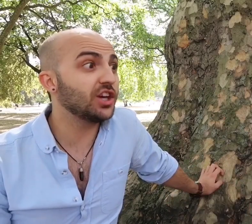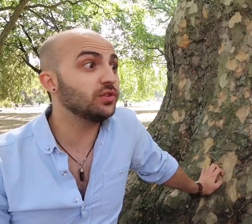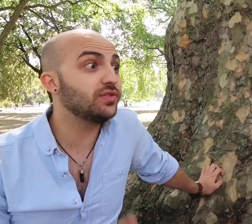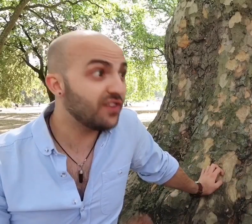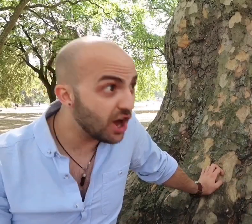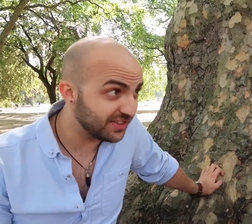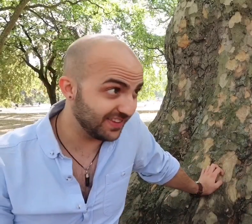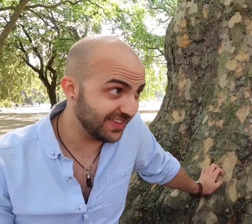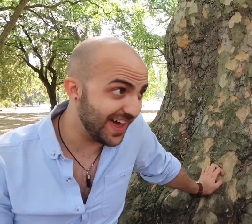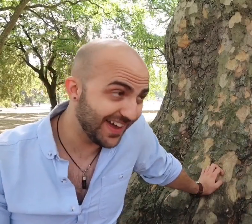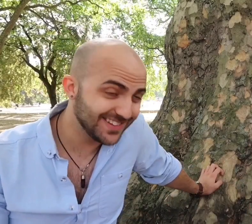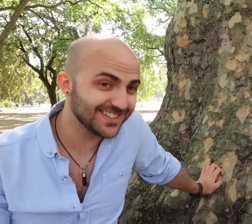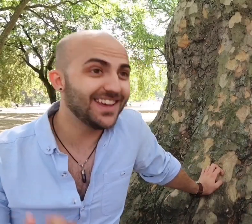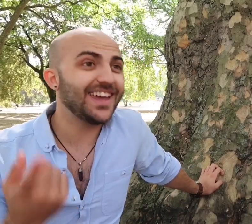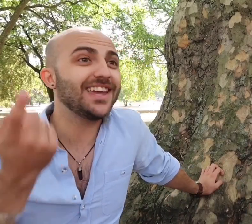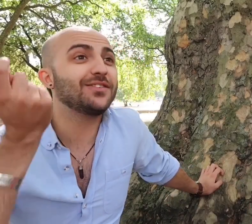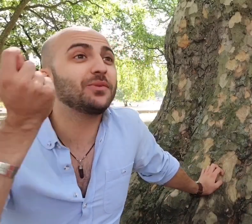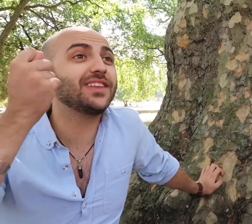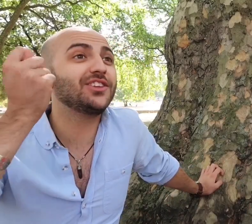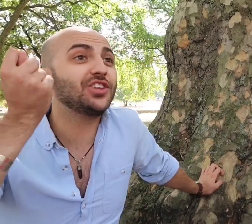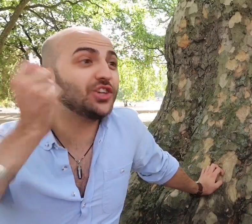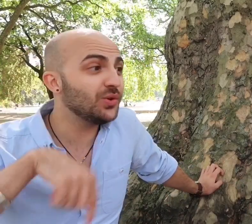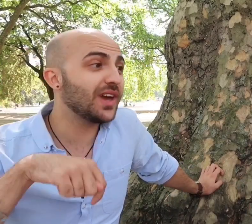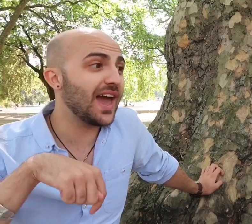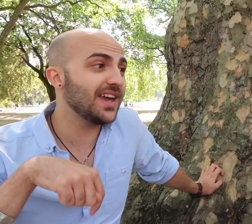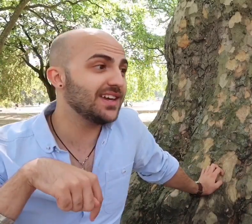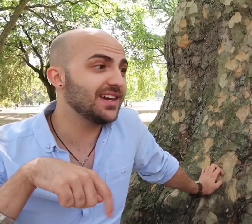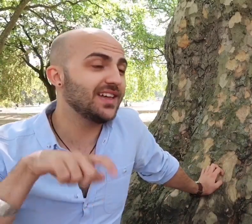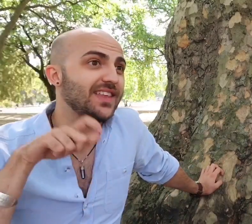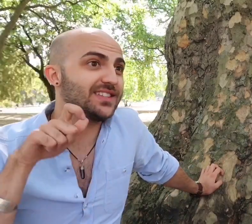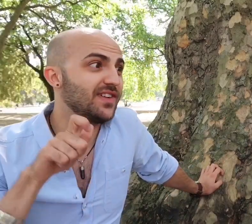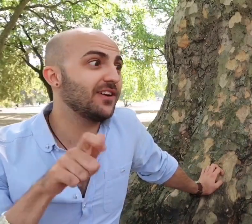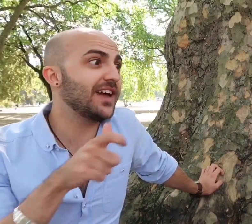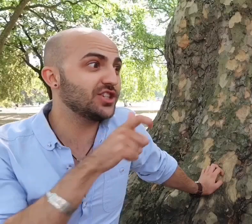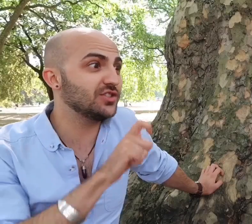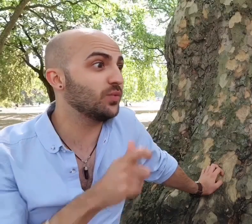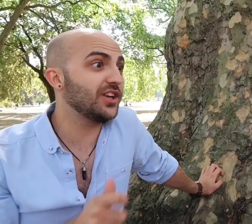then it goes further than that, even within the UK there's variations where